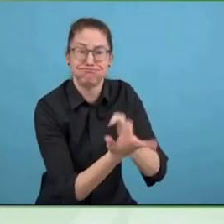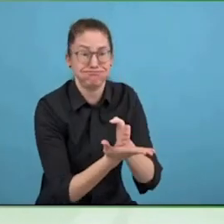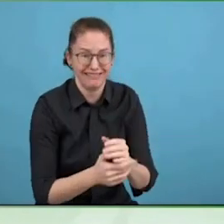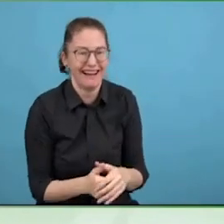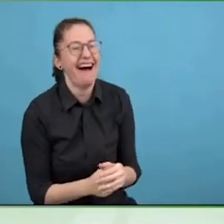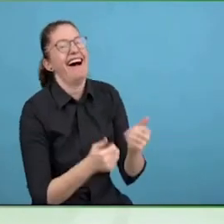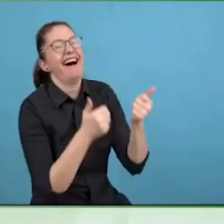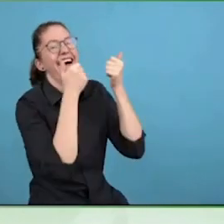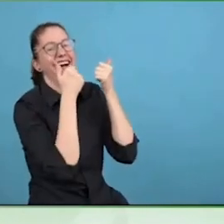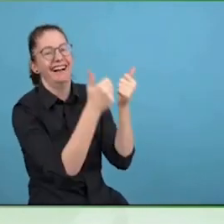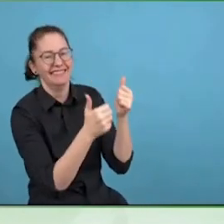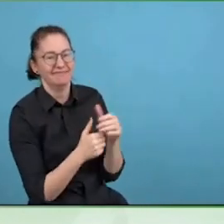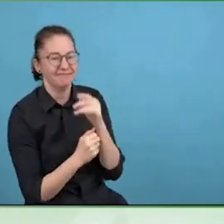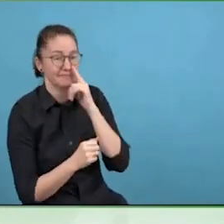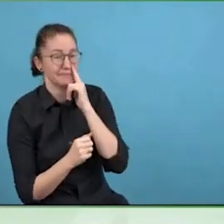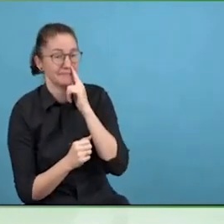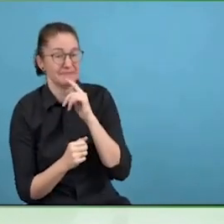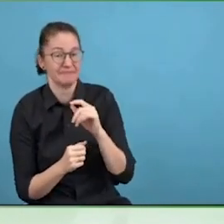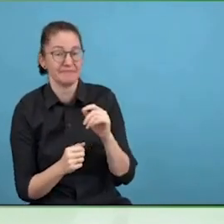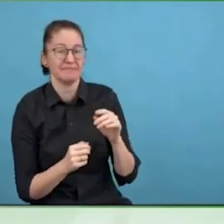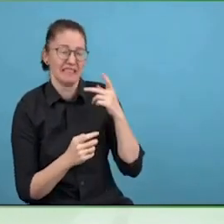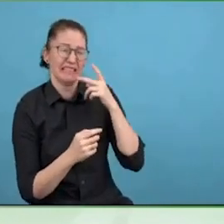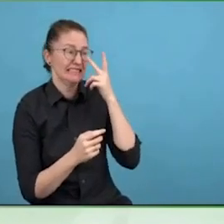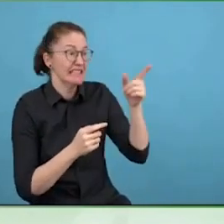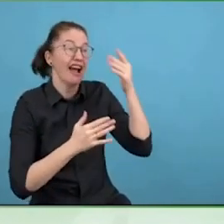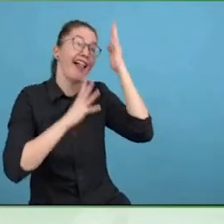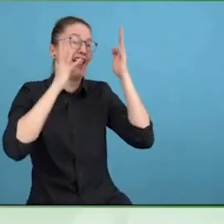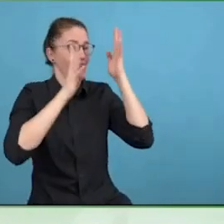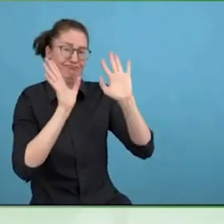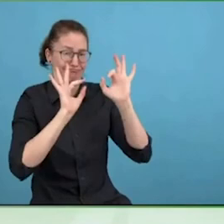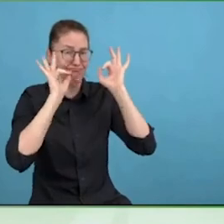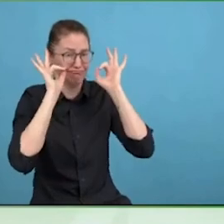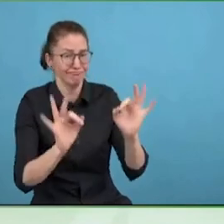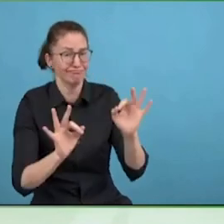They have processes that work well within their organisation, so what